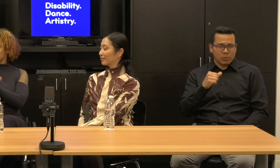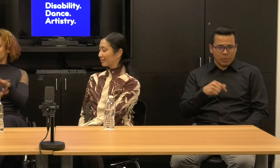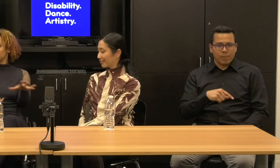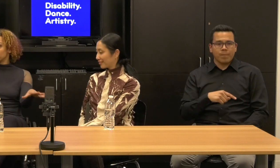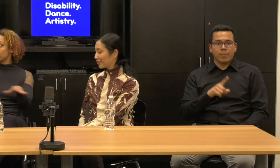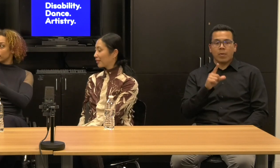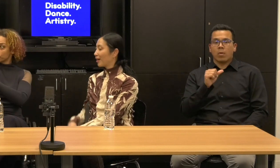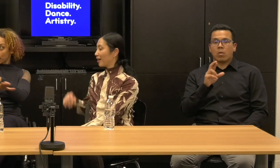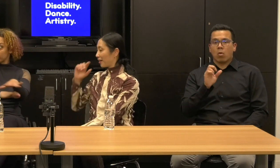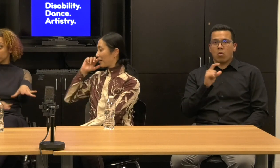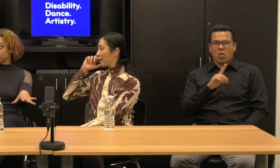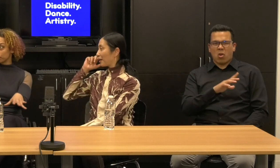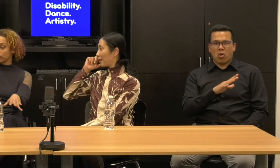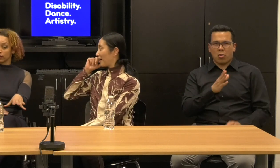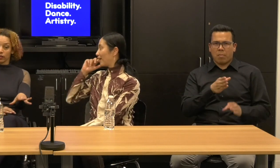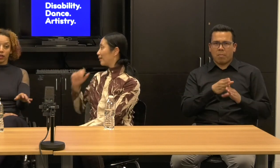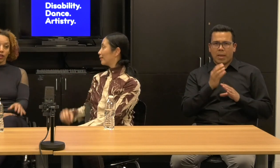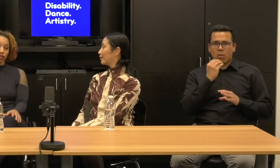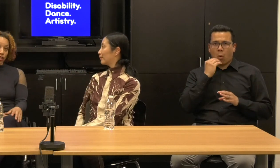that's her primary dance home and community.